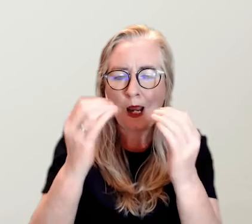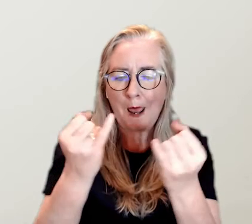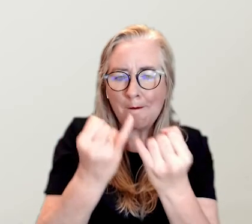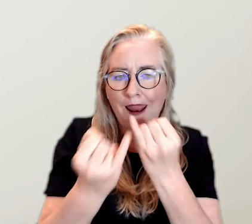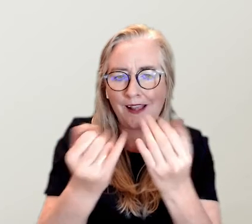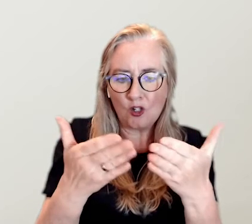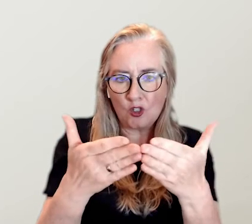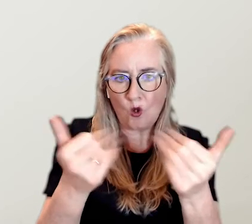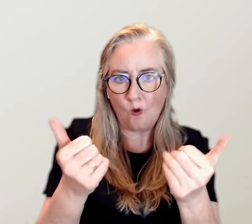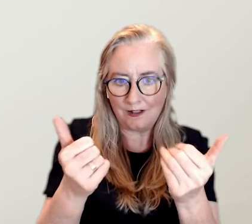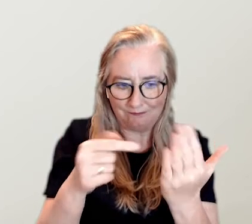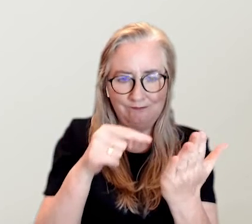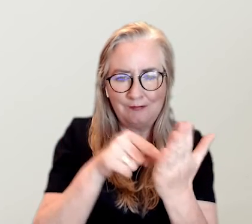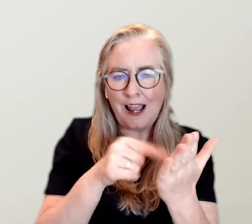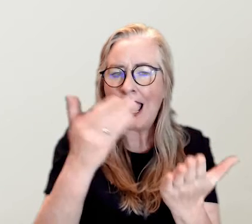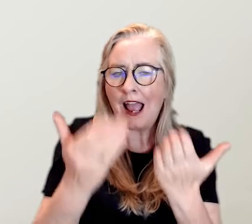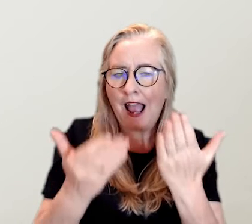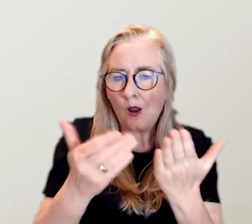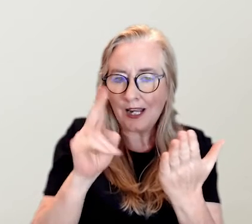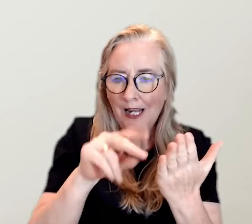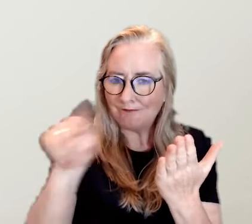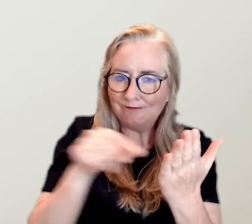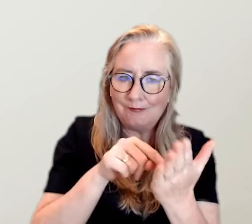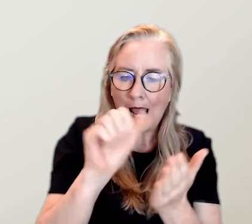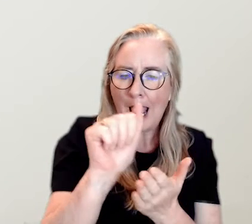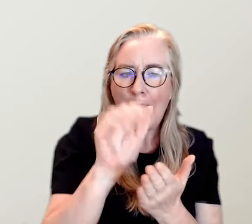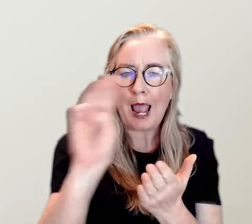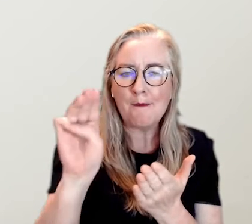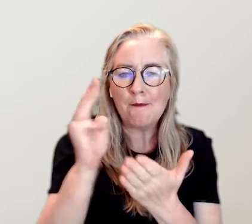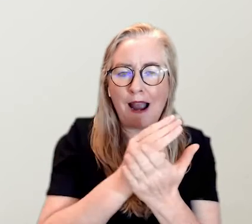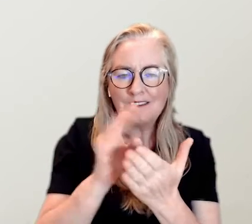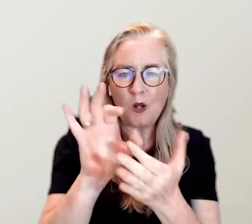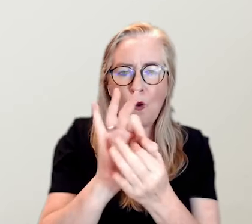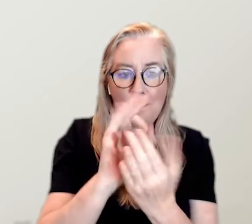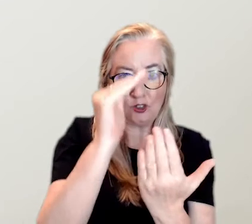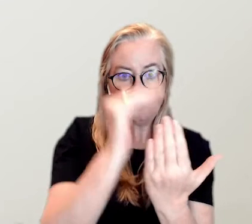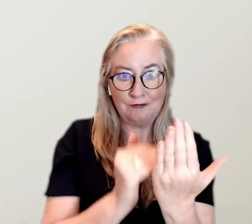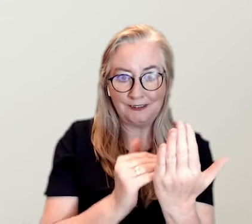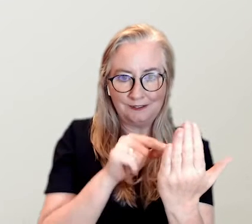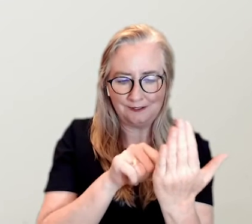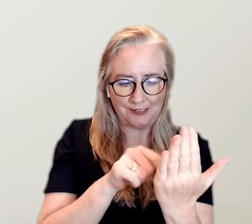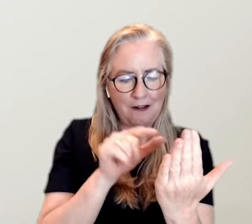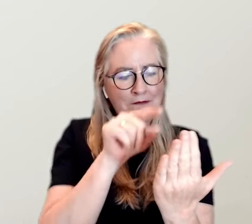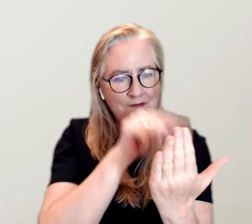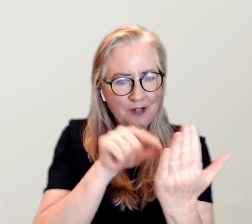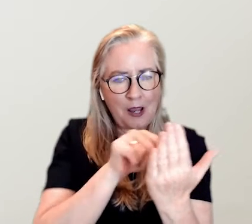Find the Google Play store on your device. You can do this by going to the app section on your home screen.